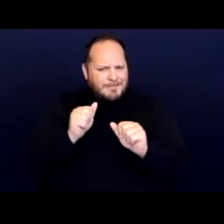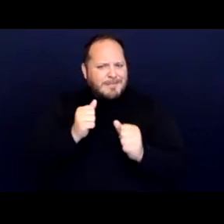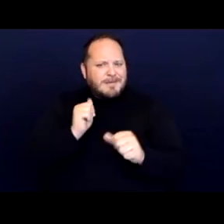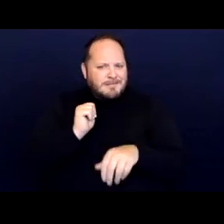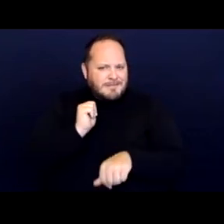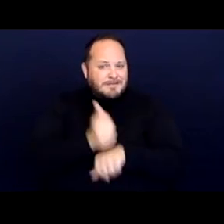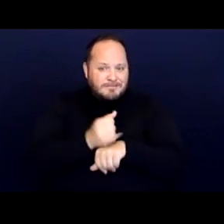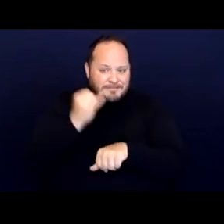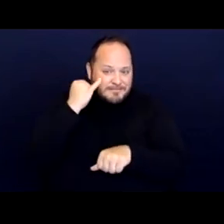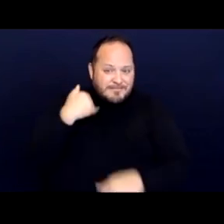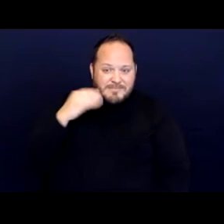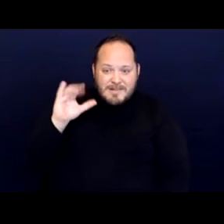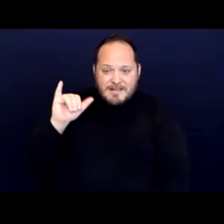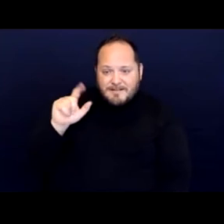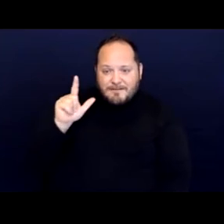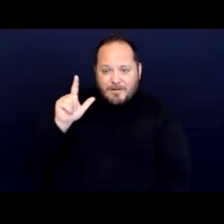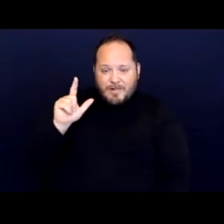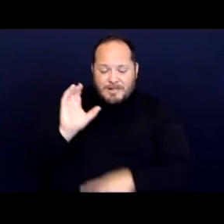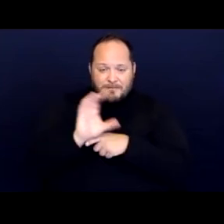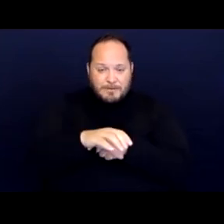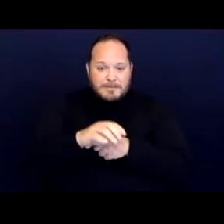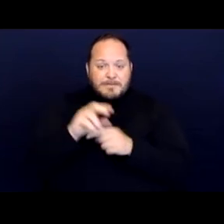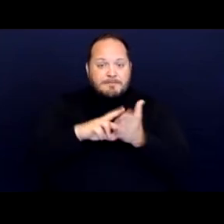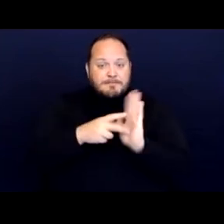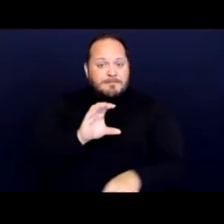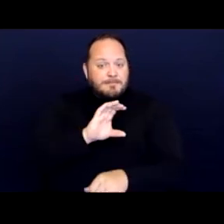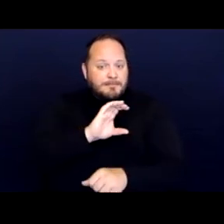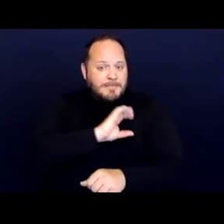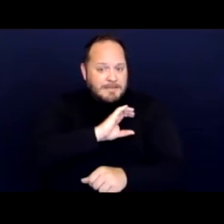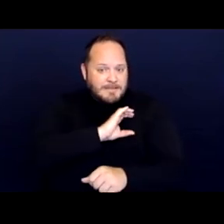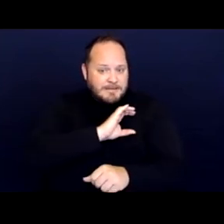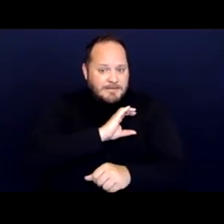And so if police or giving civil fines